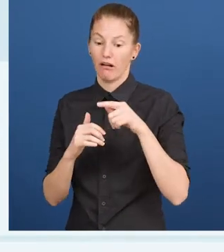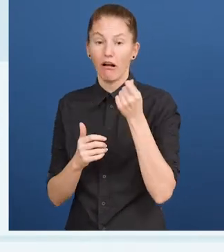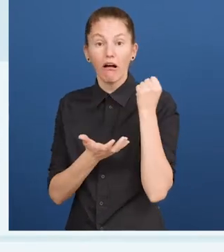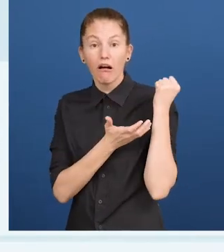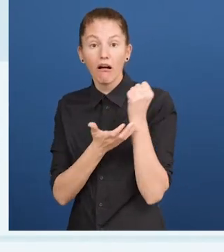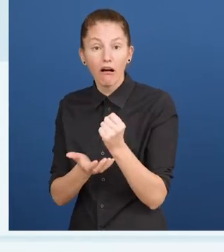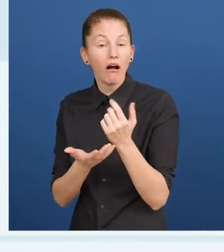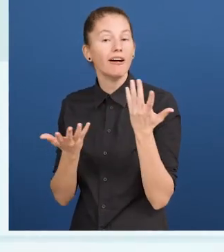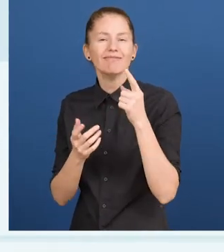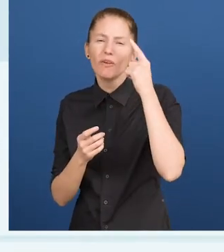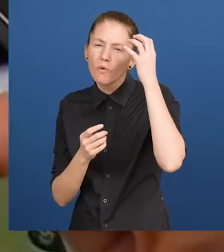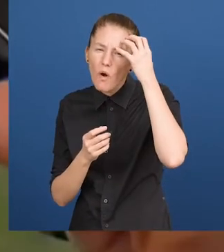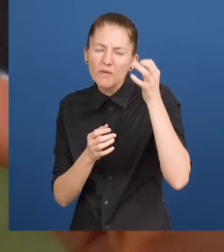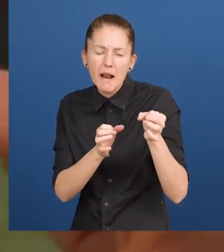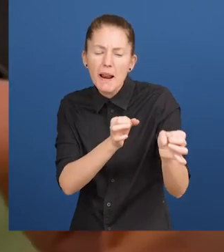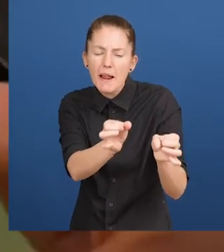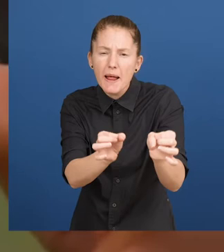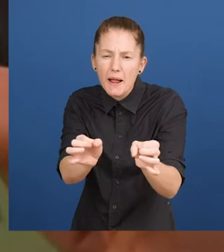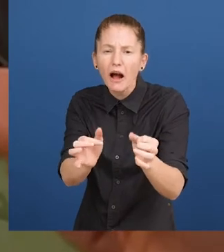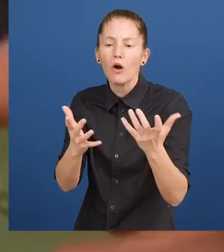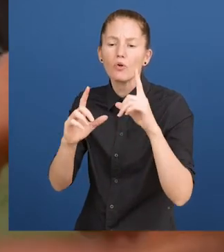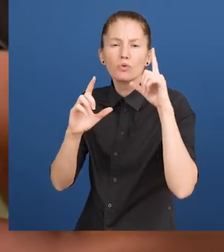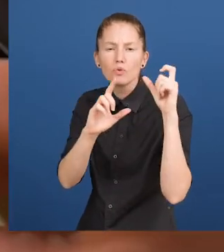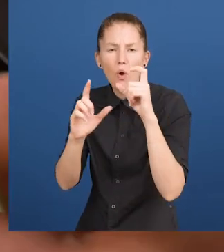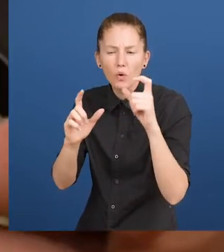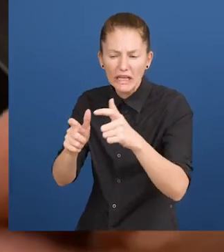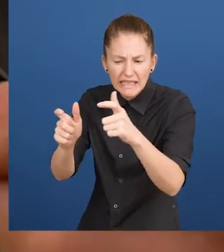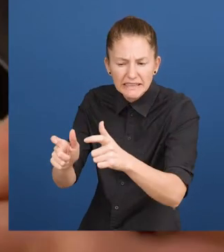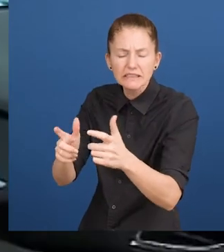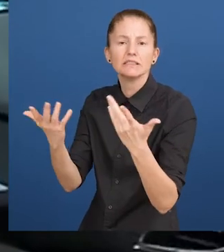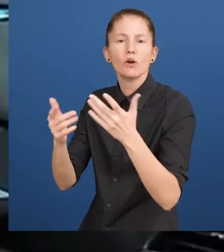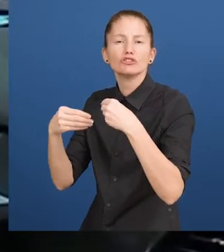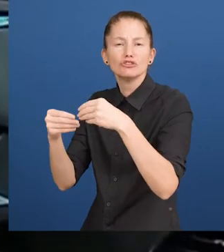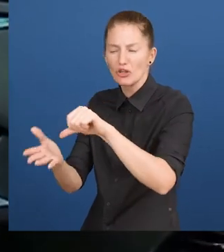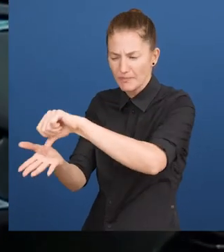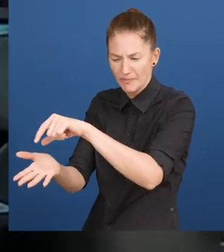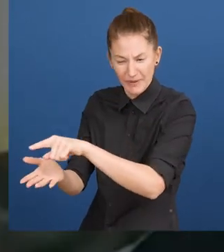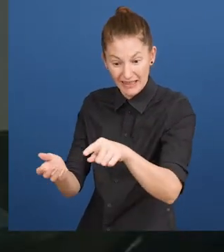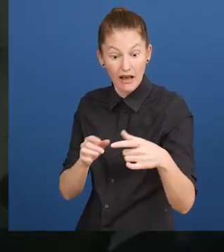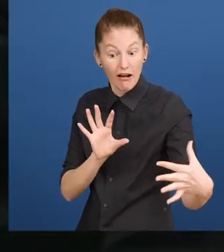sold to municipalities, but also to tourist boards and shopping centres.